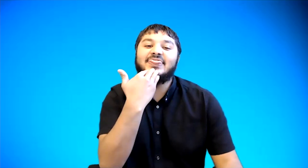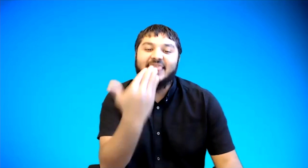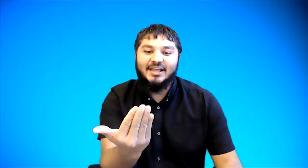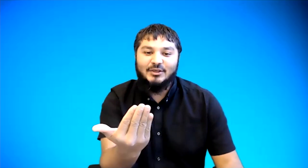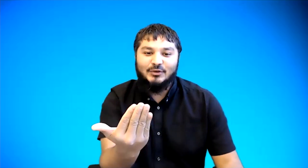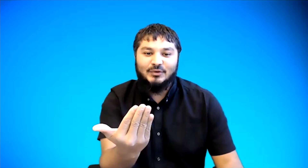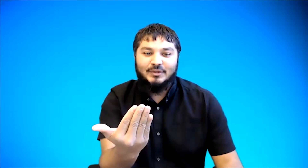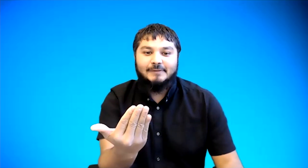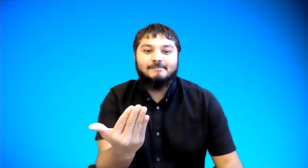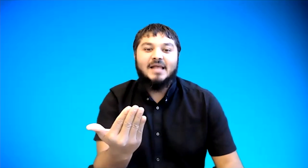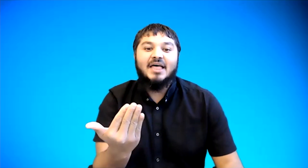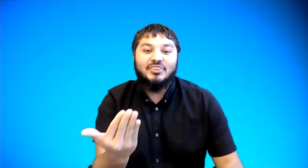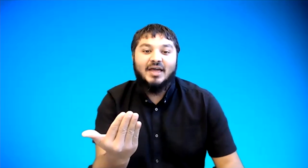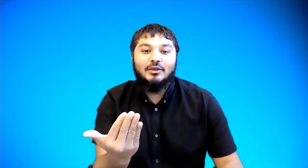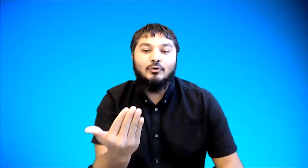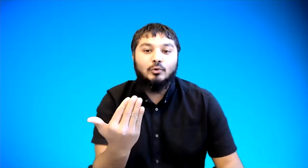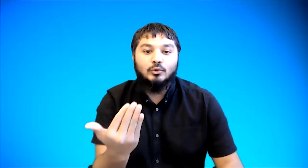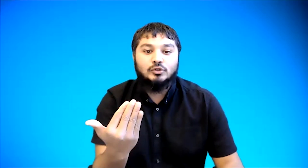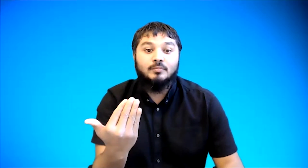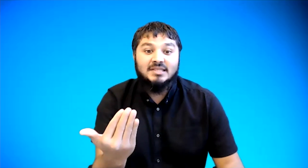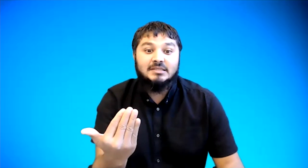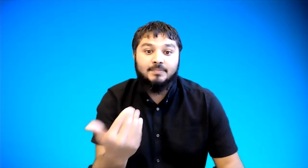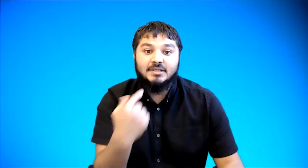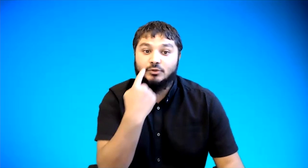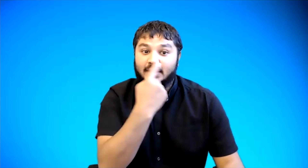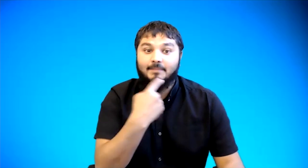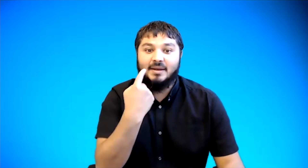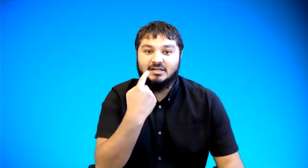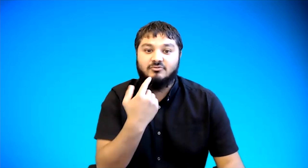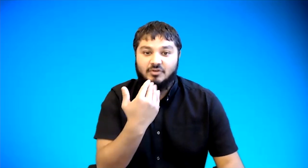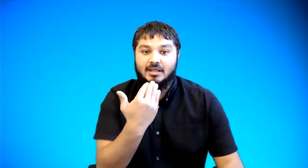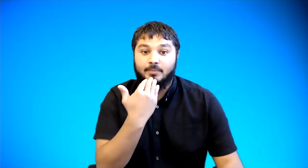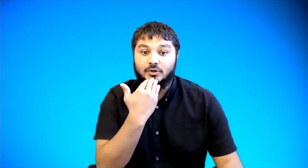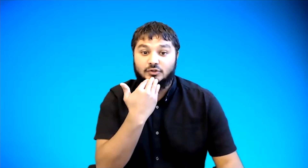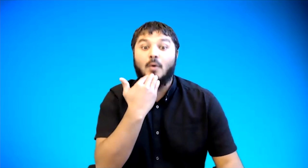thank you and thank you also means please so the late pattern is really important so